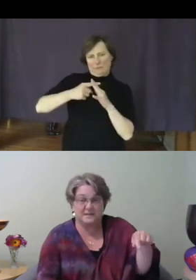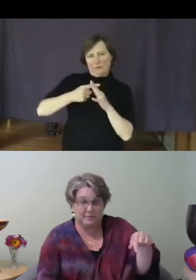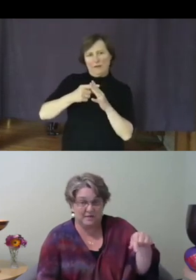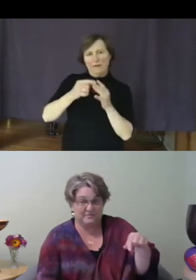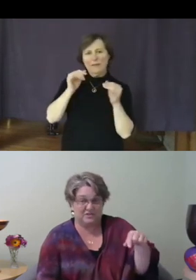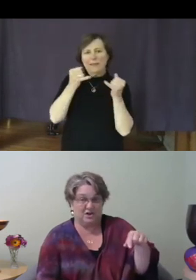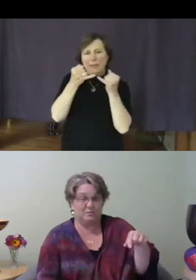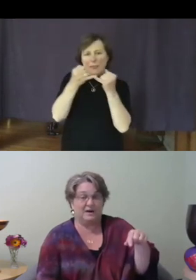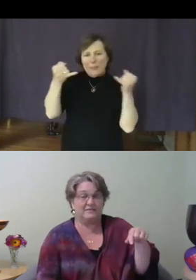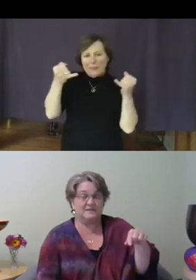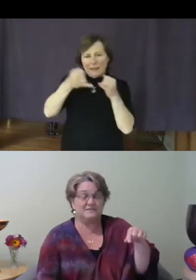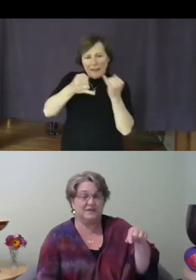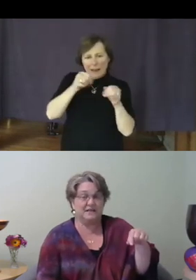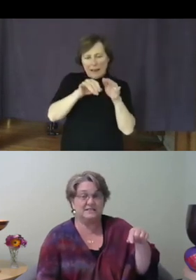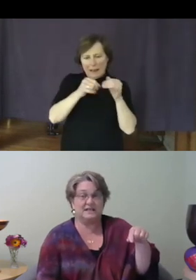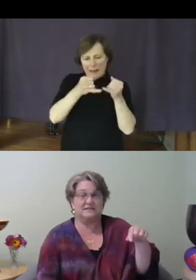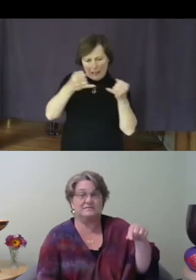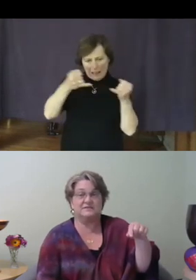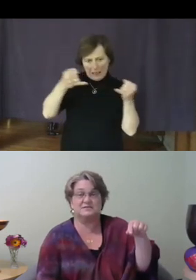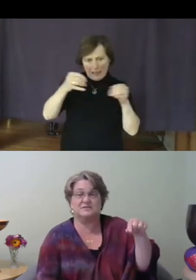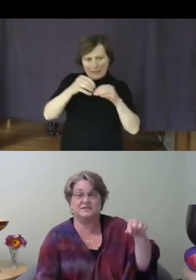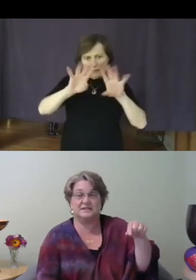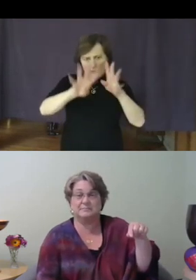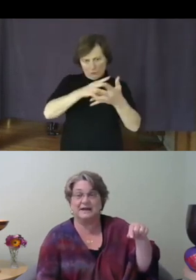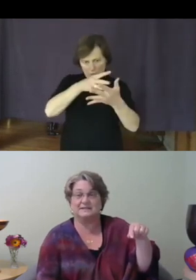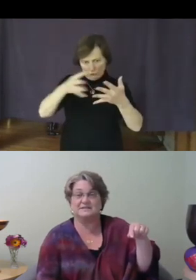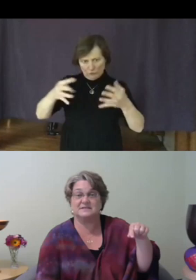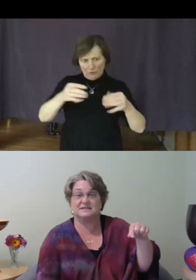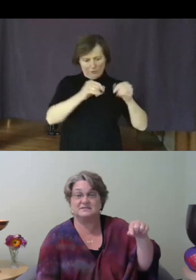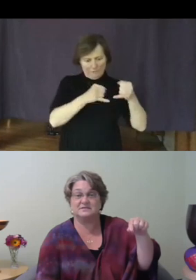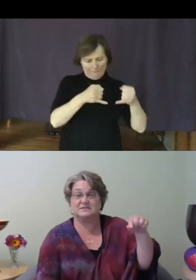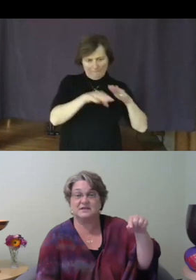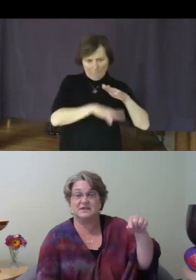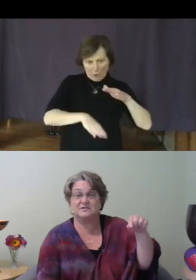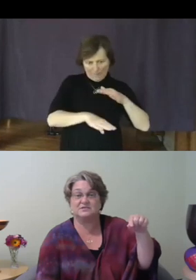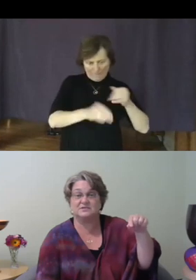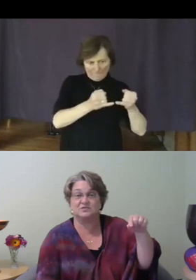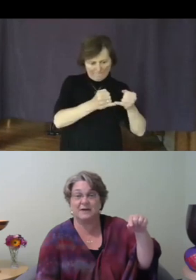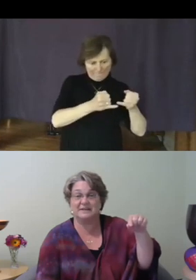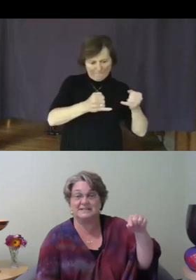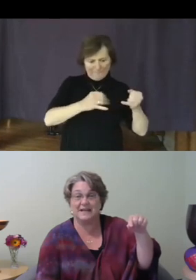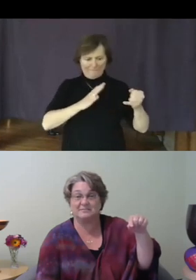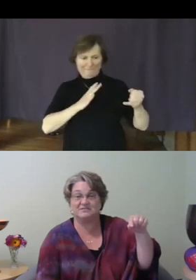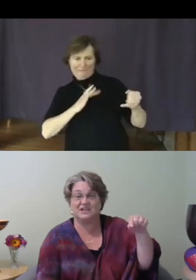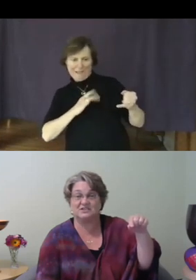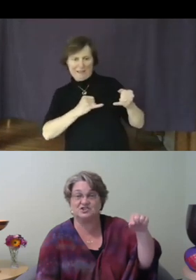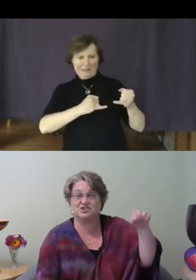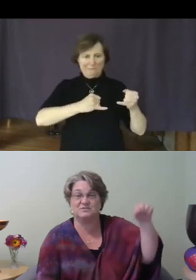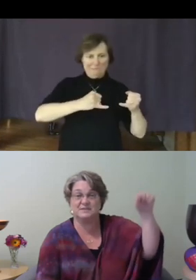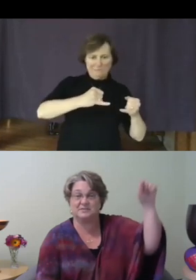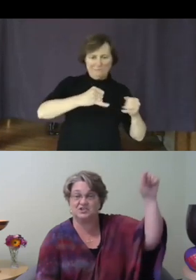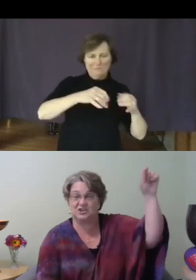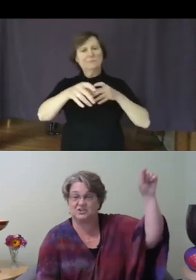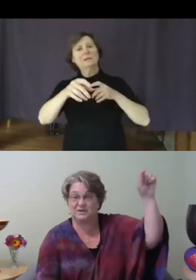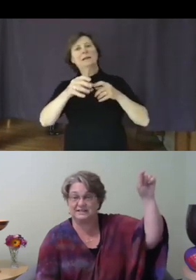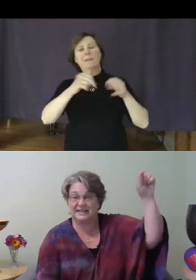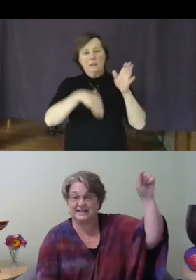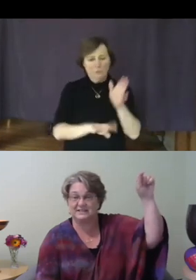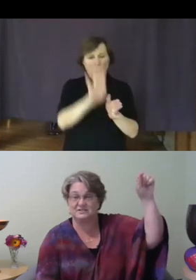of the chart, where everything is fine and dandy, feels good and in balance, and describing an adaptive challenge shoots up the charts quickly, getting into the